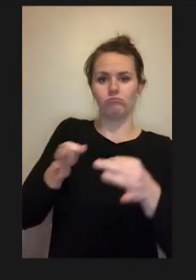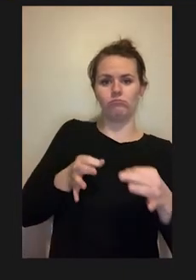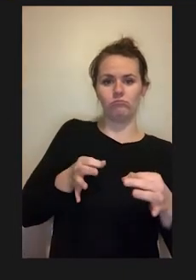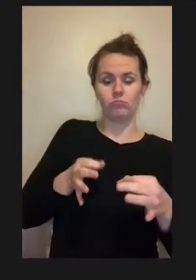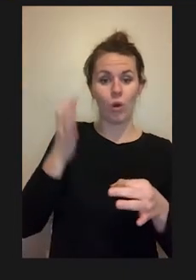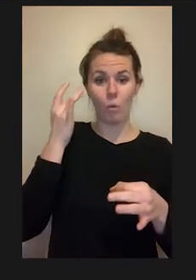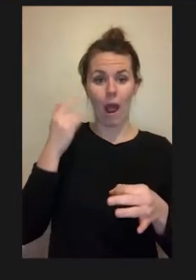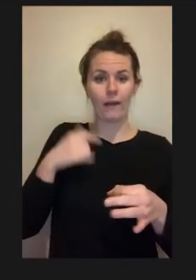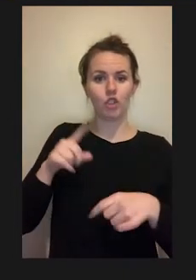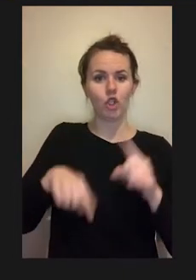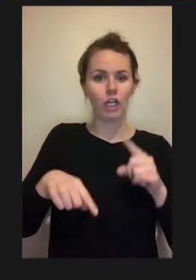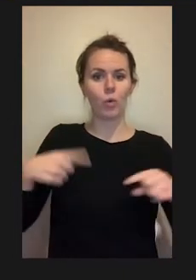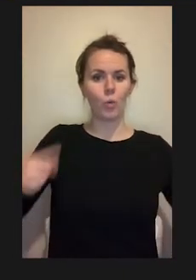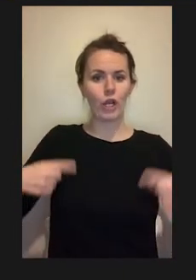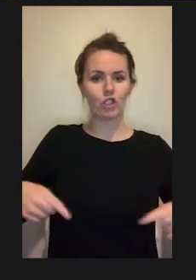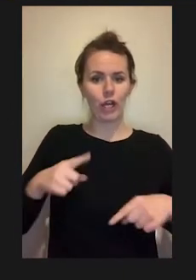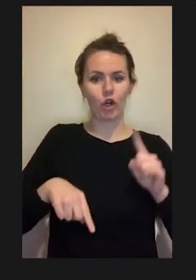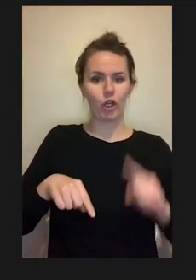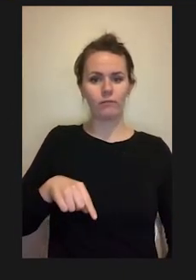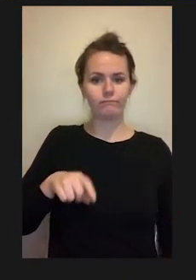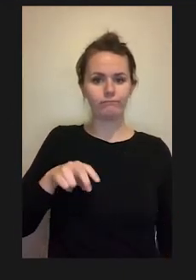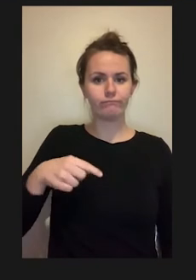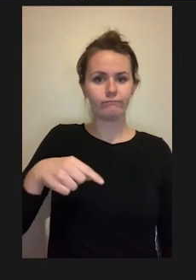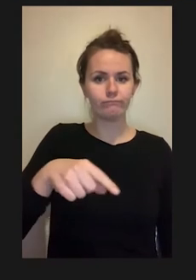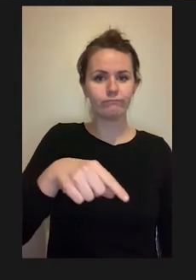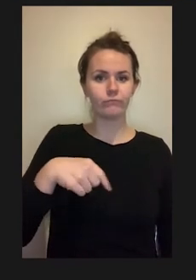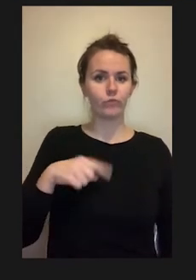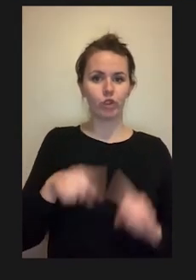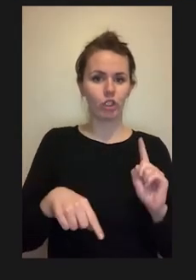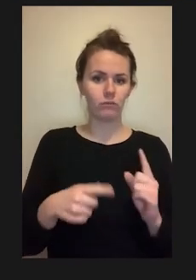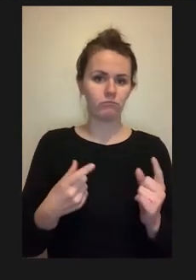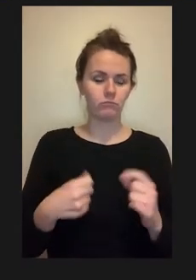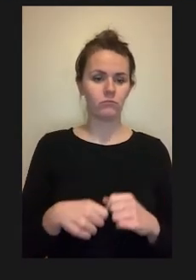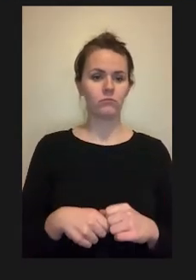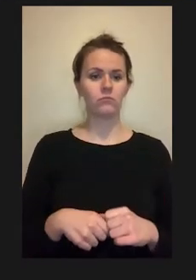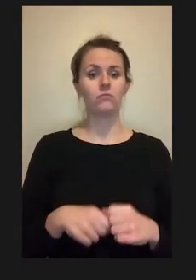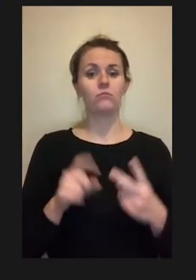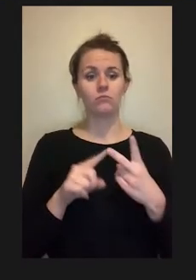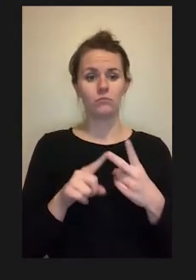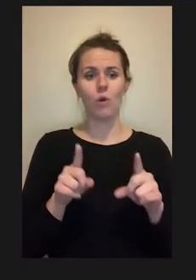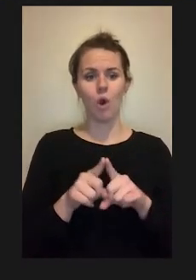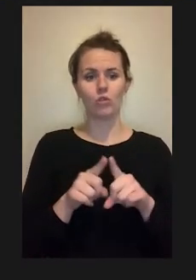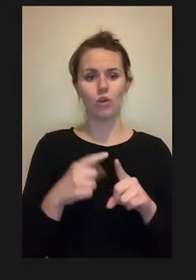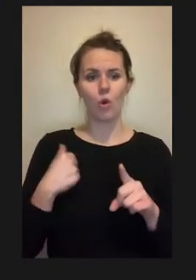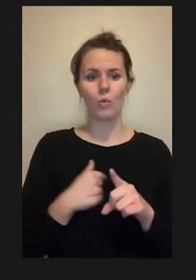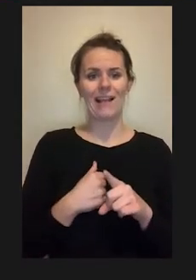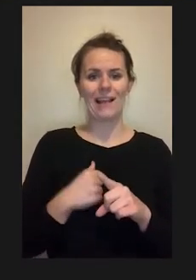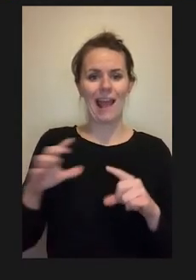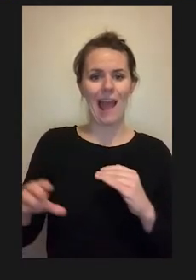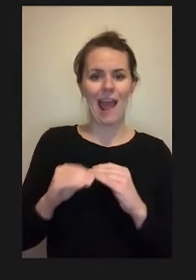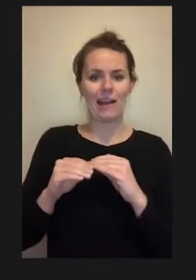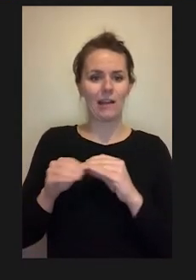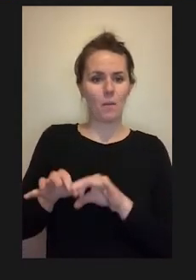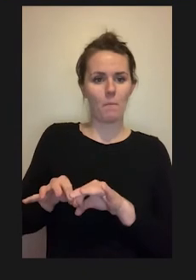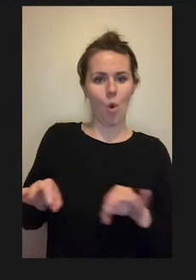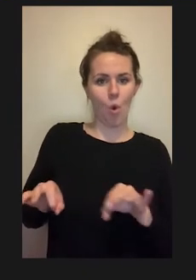knee clearance of wheelchair users. We also added another pole for the emergency shower